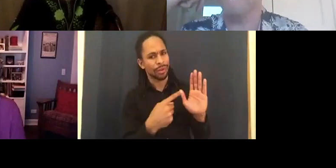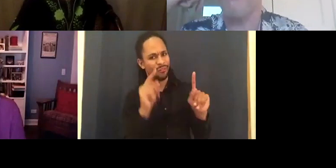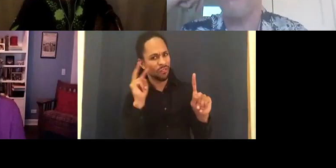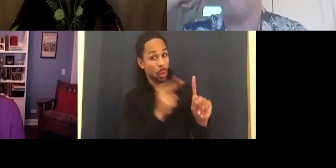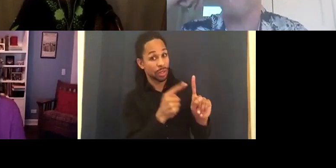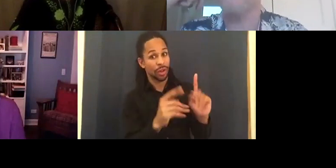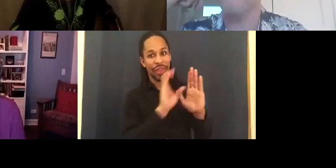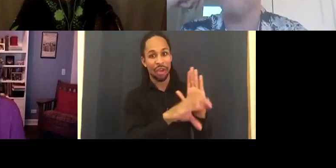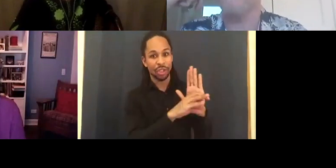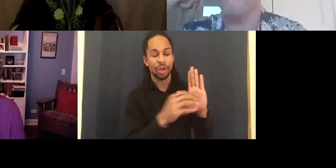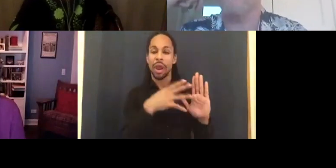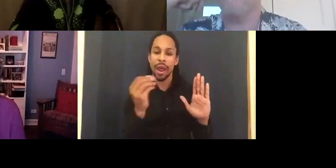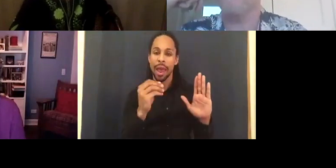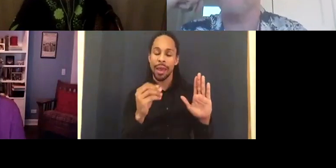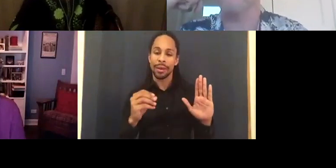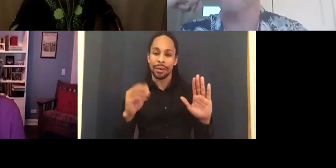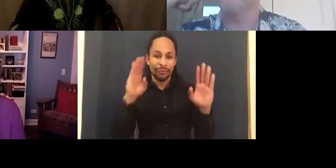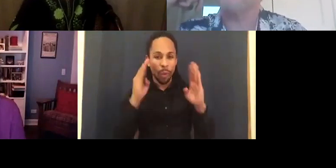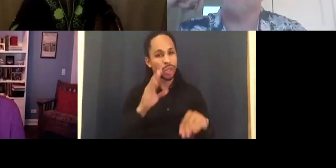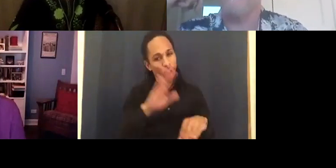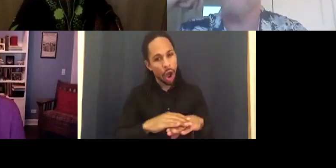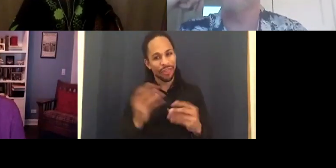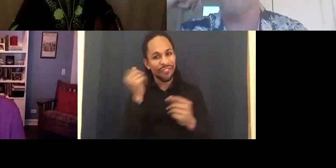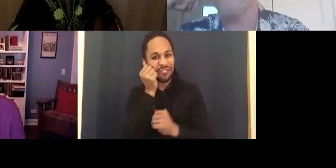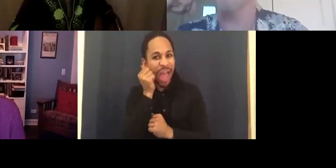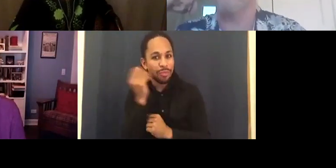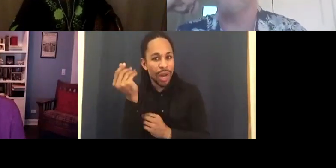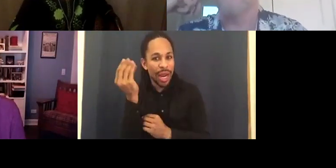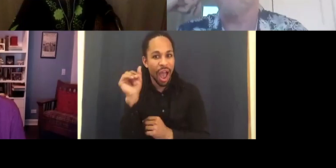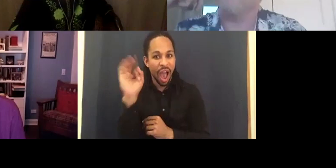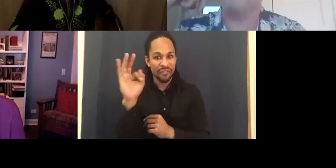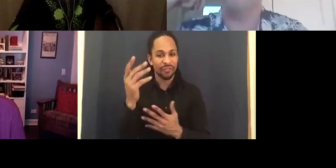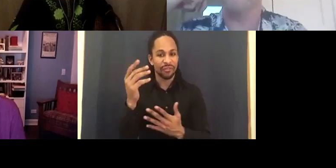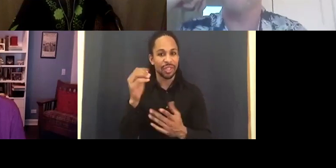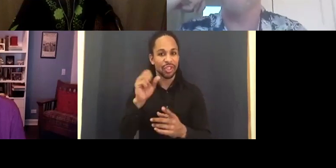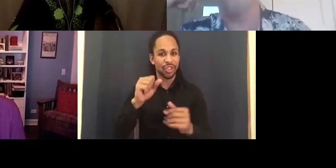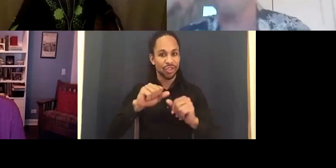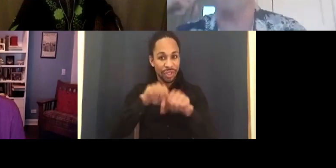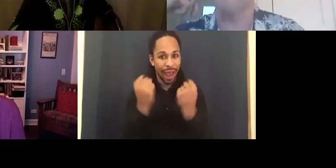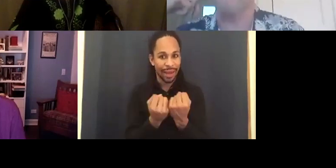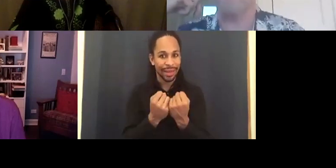I'd like to see disabled characters be the hit man or the hooker. Or the school teacher. Or the bus driver.